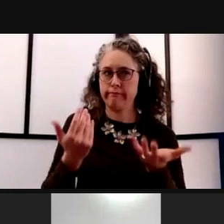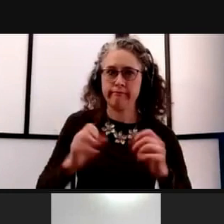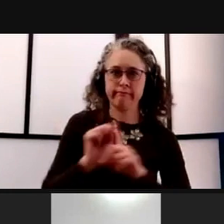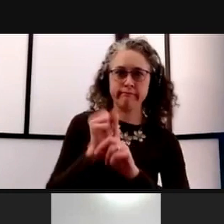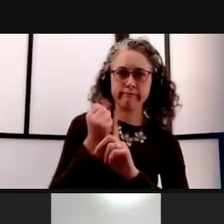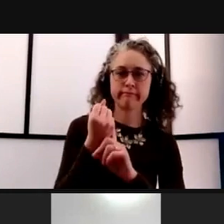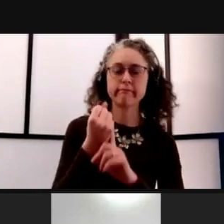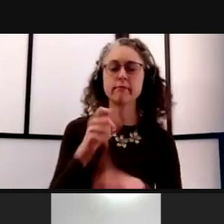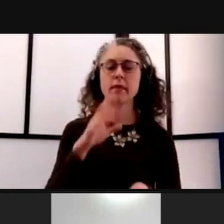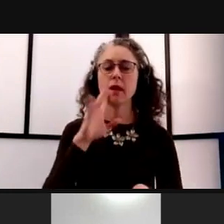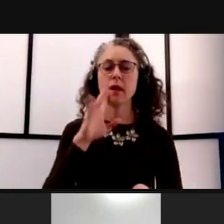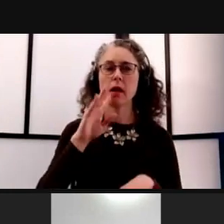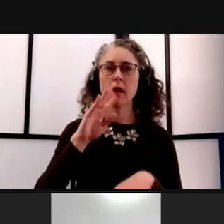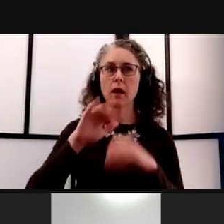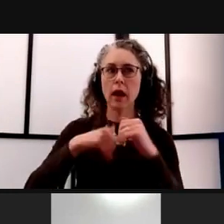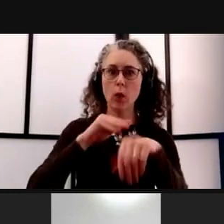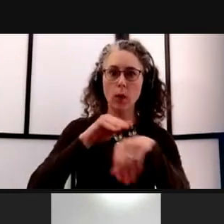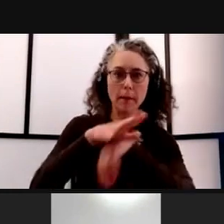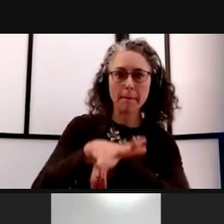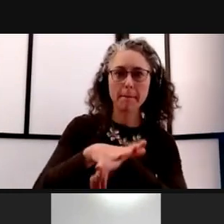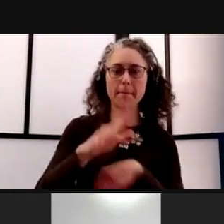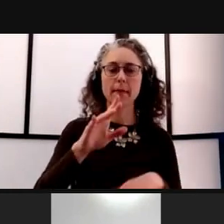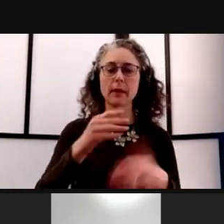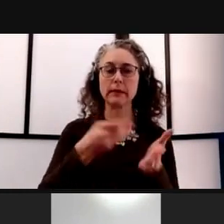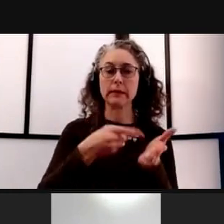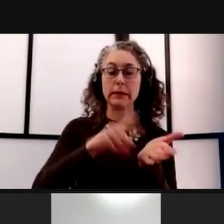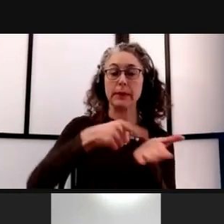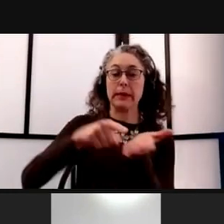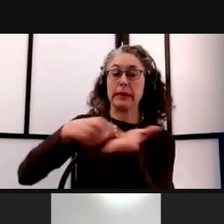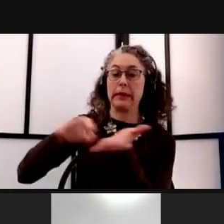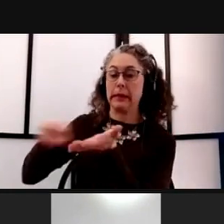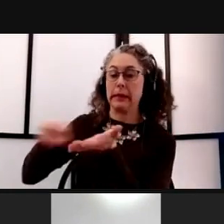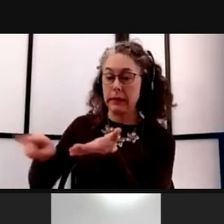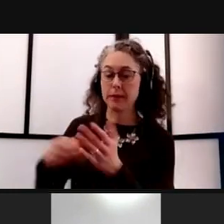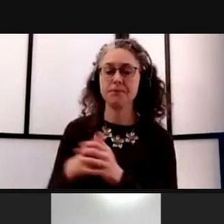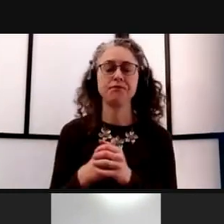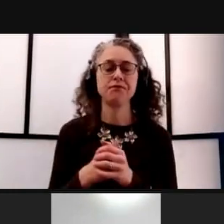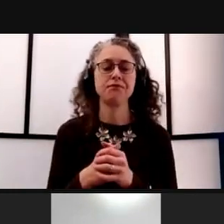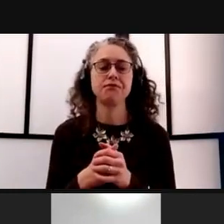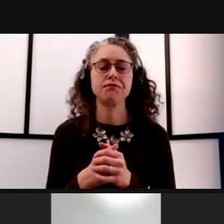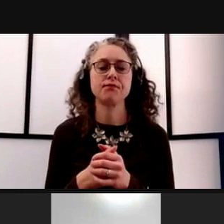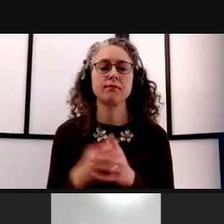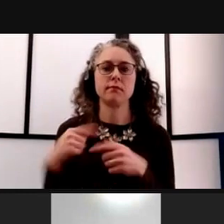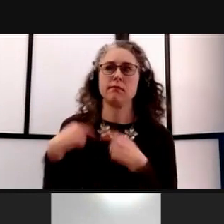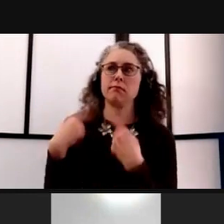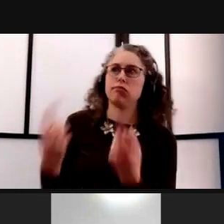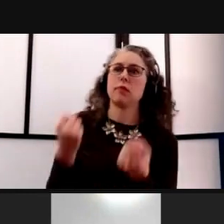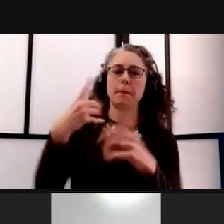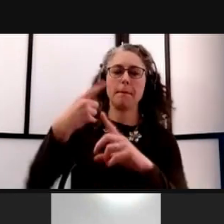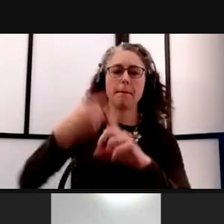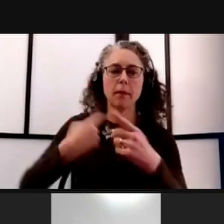for the various spending restrictions we've been operating under for many, many months now.